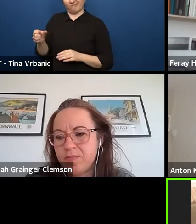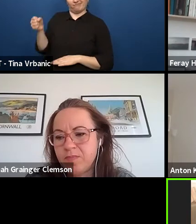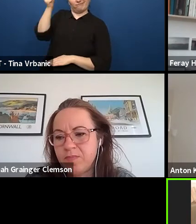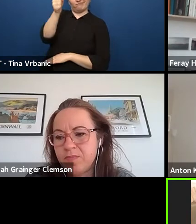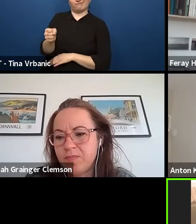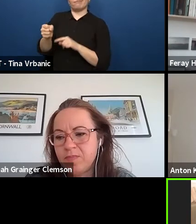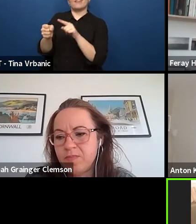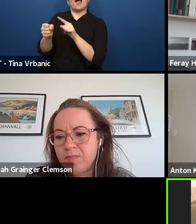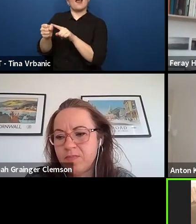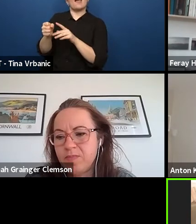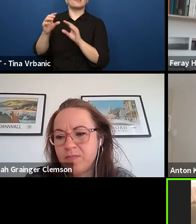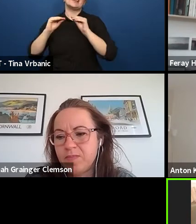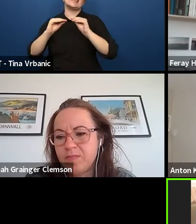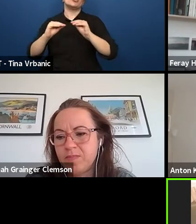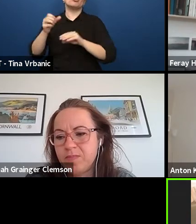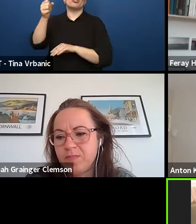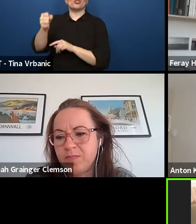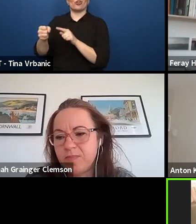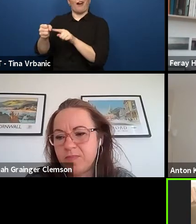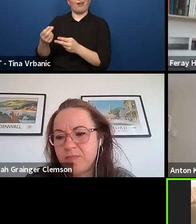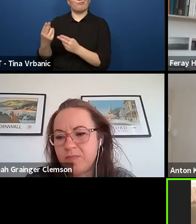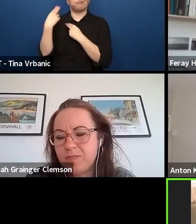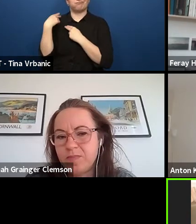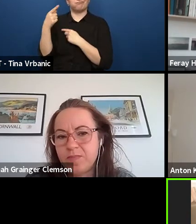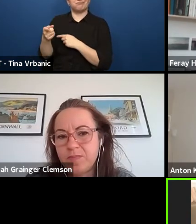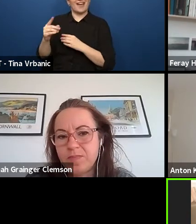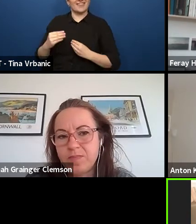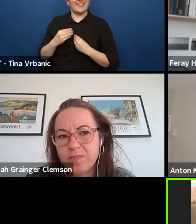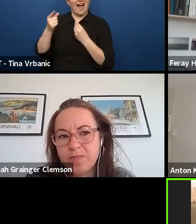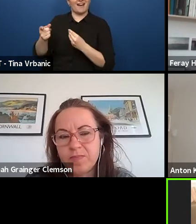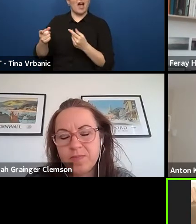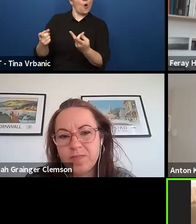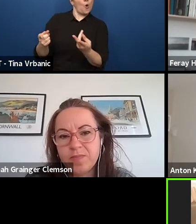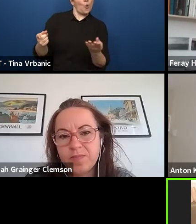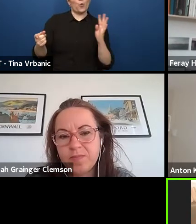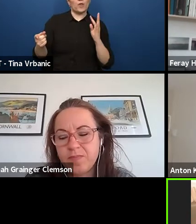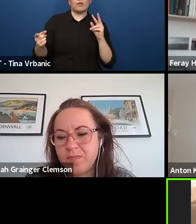we add, when I say we, I mean, artists,